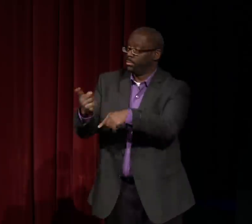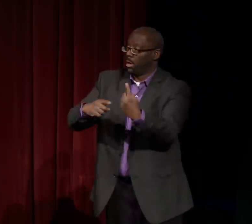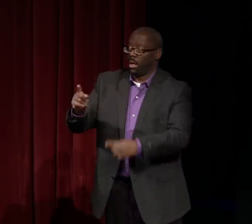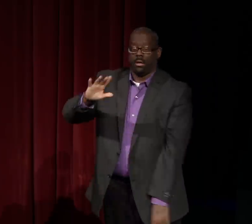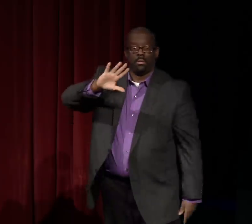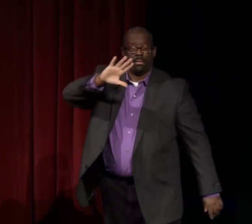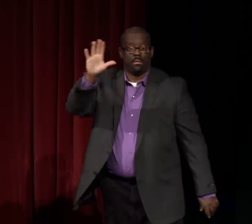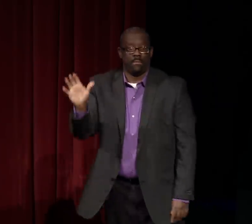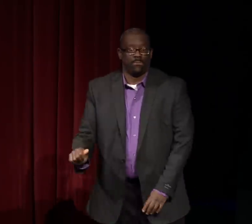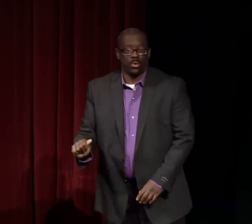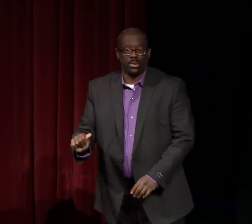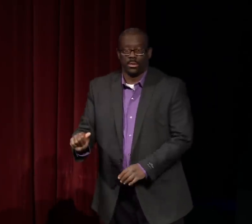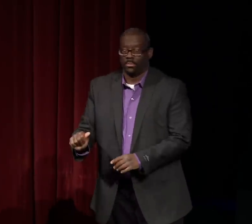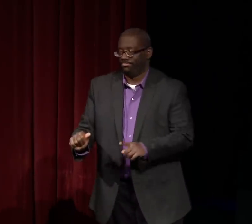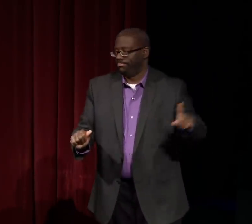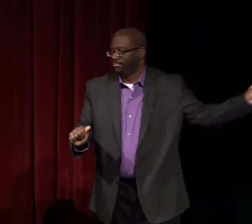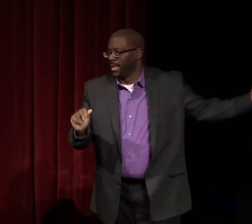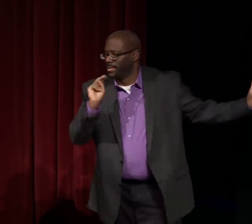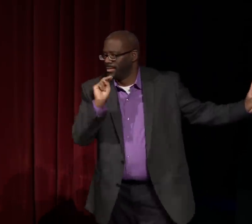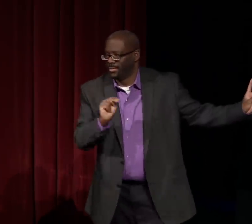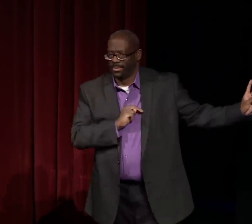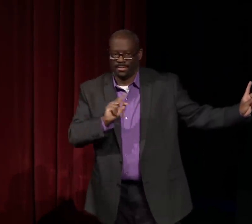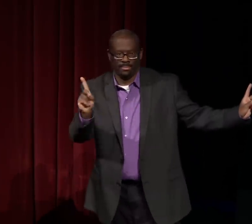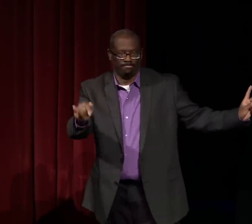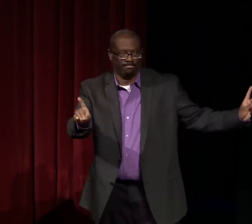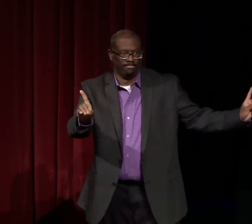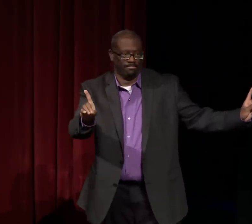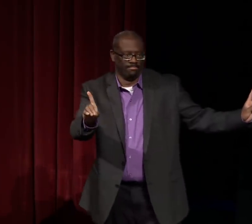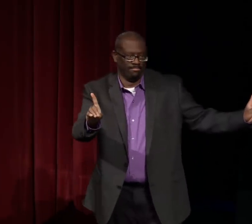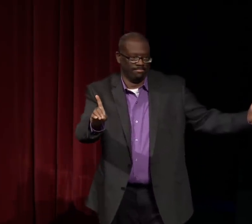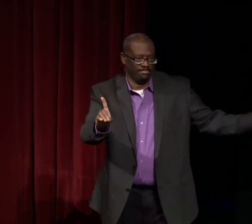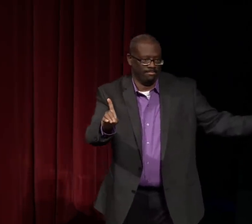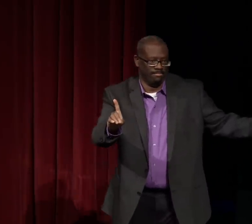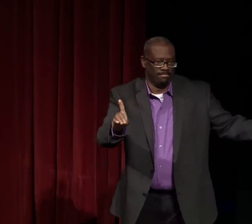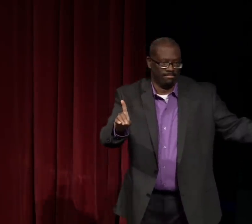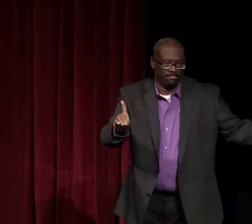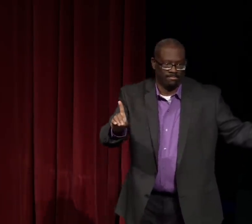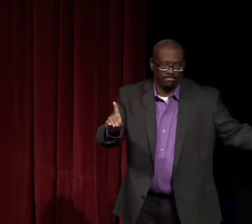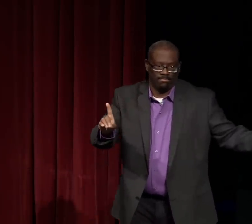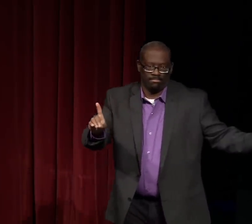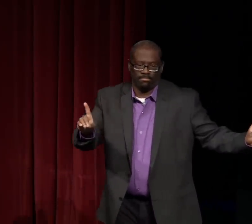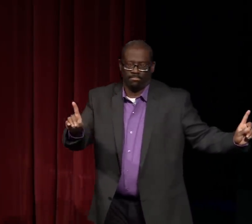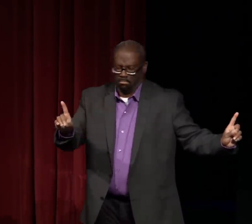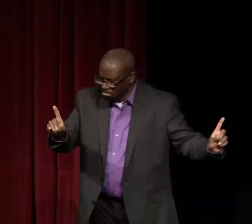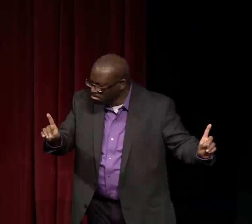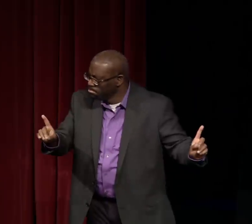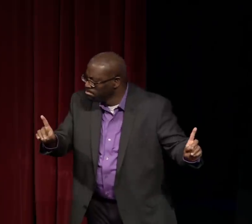And then of course we can spell it. Now the sign that outlines the shape of the continent